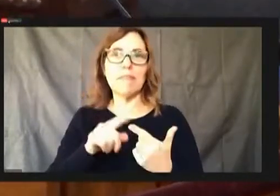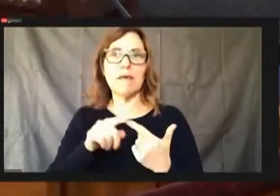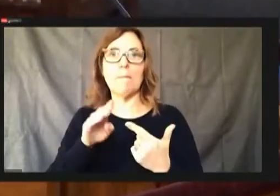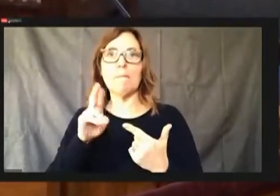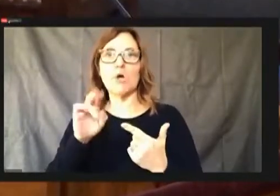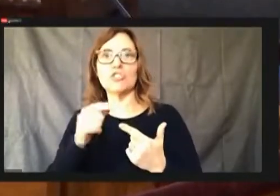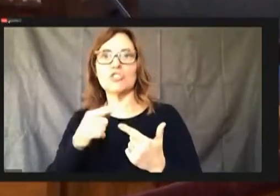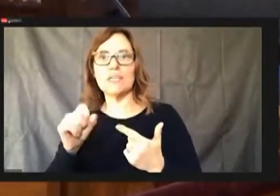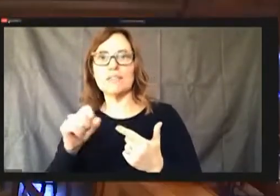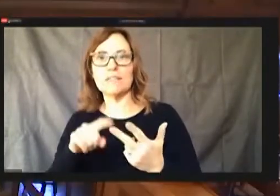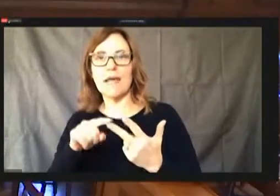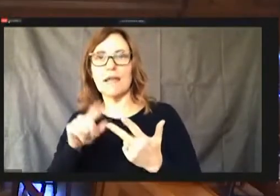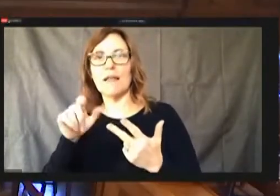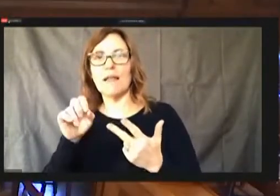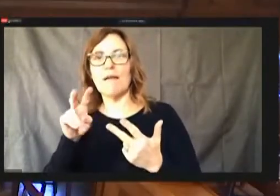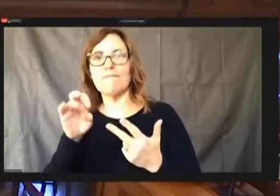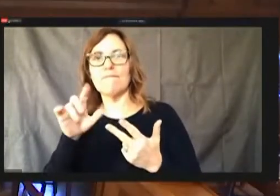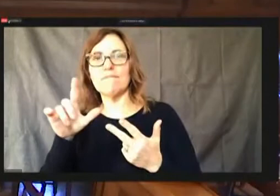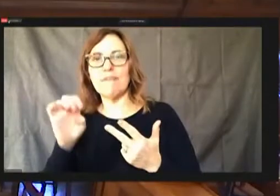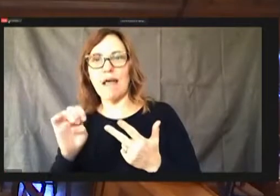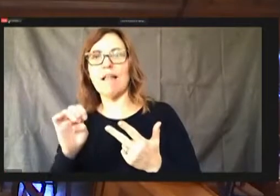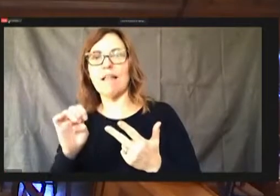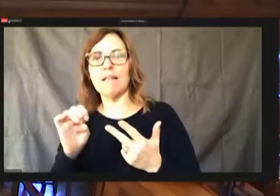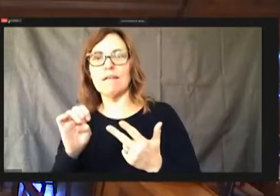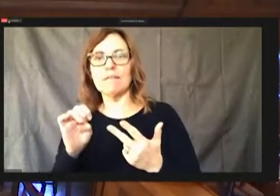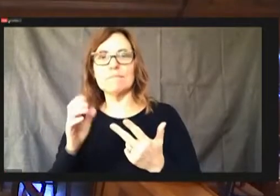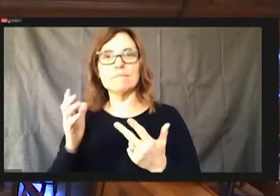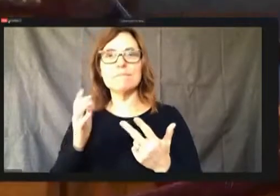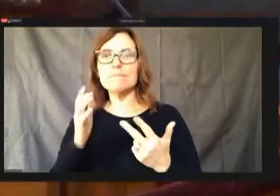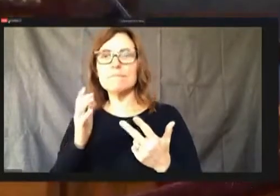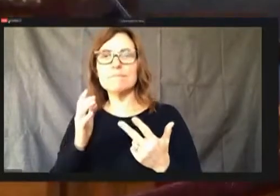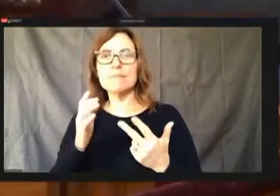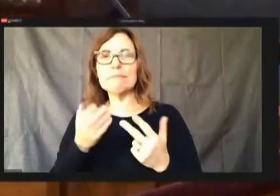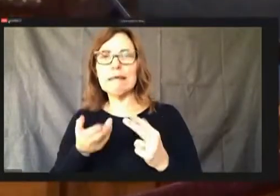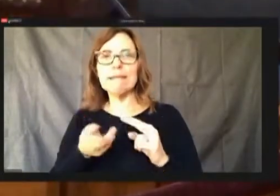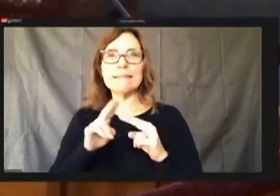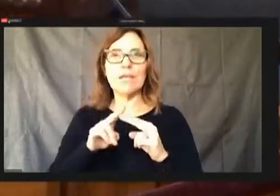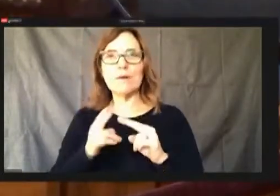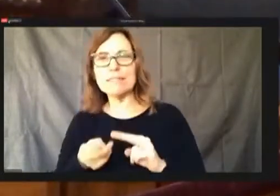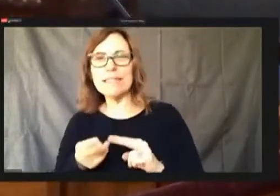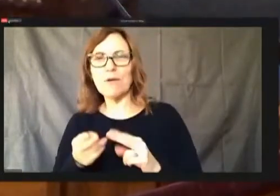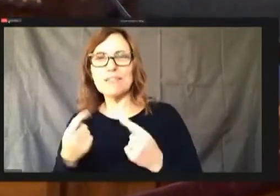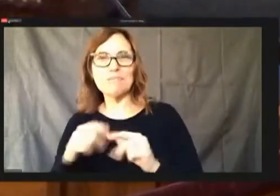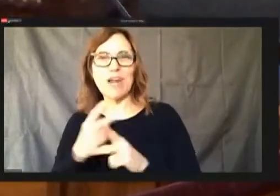that it comes up something like increase and decrease I'm trying to figure it out here,